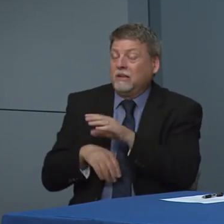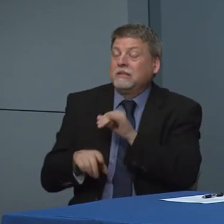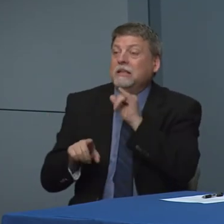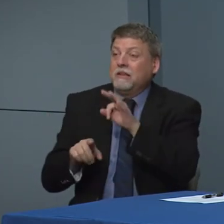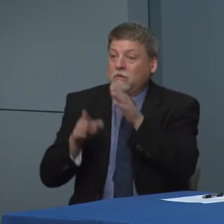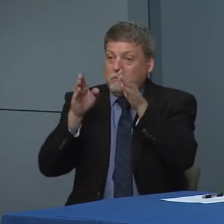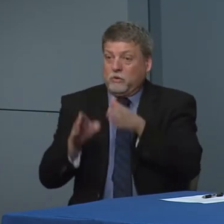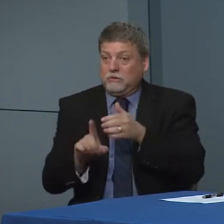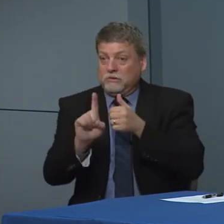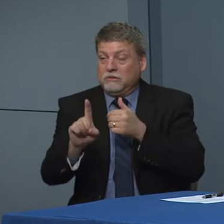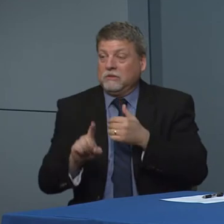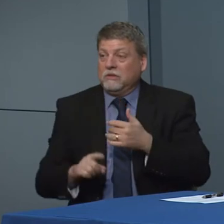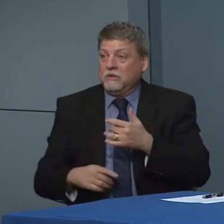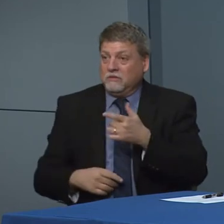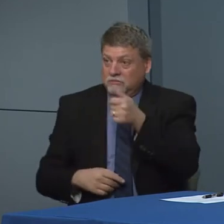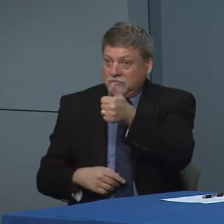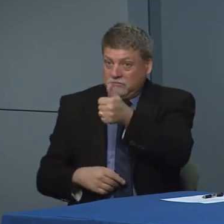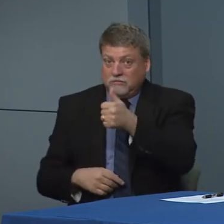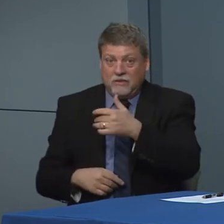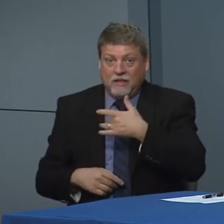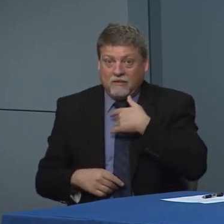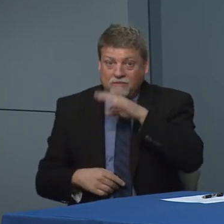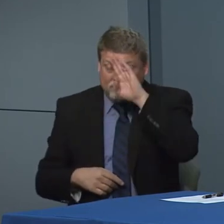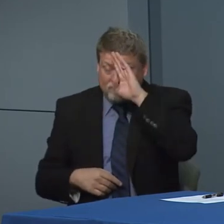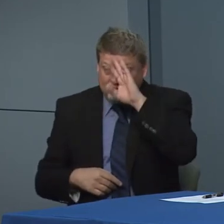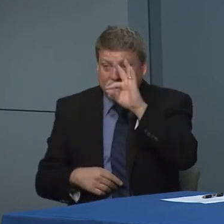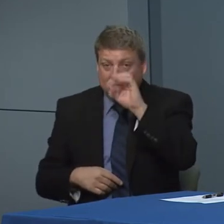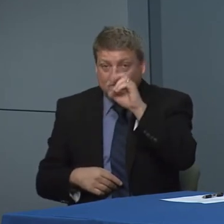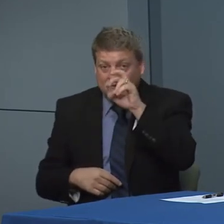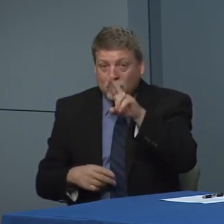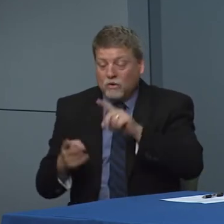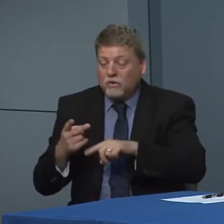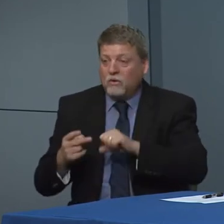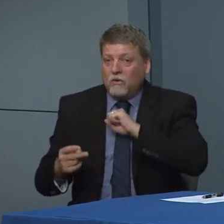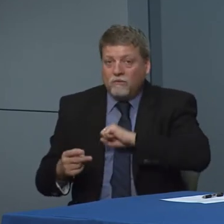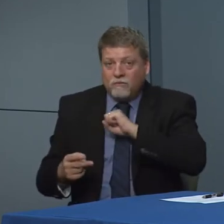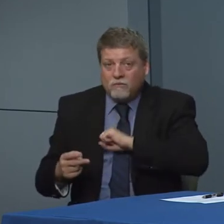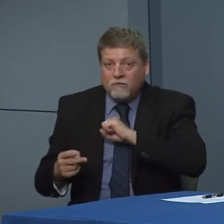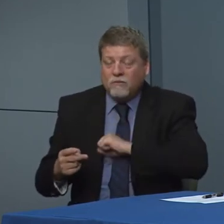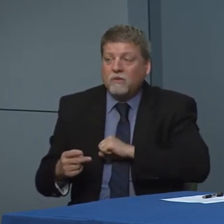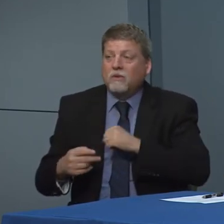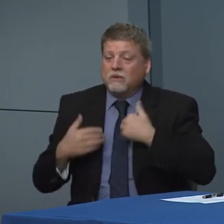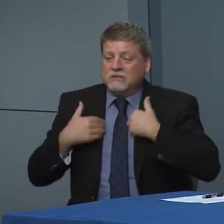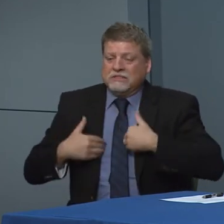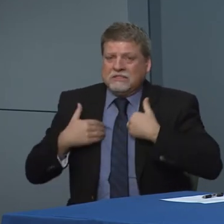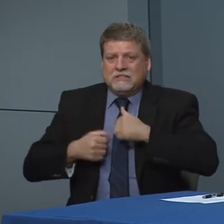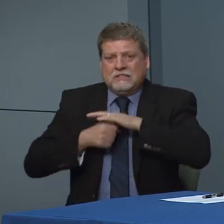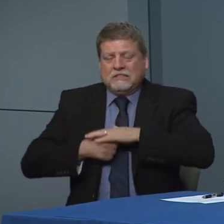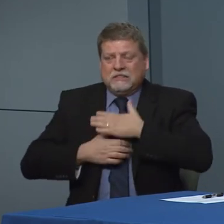fever. Lower respiratory illness. And they have been found